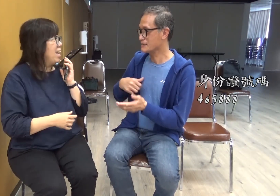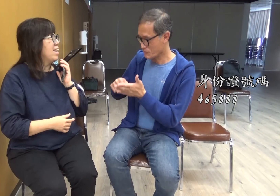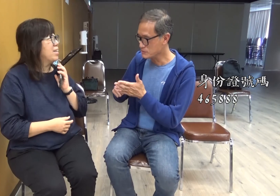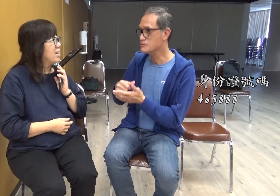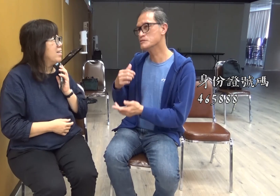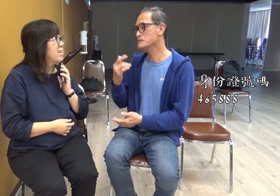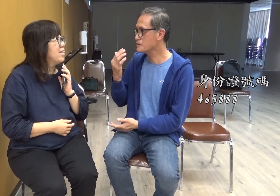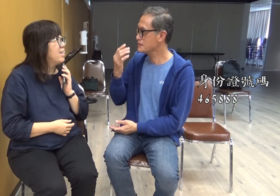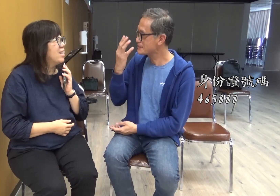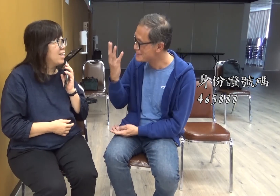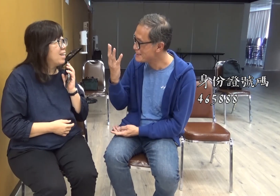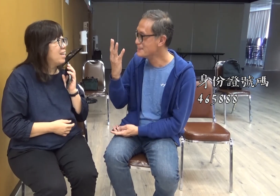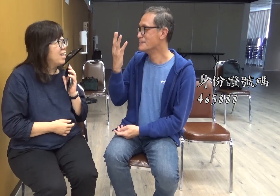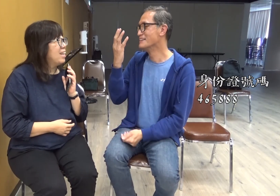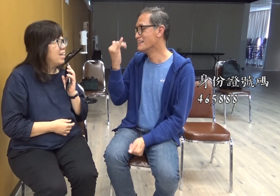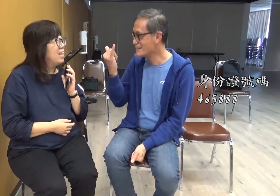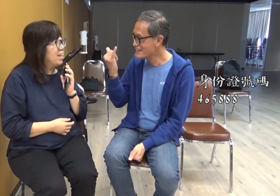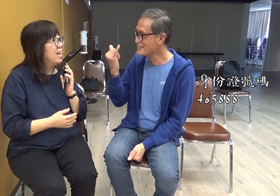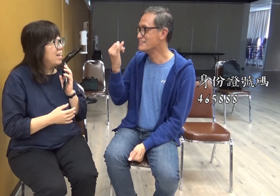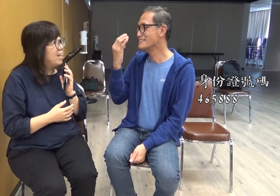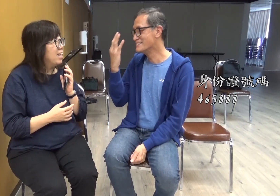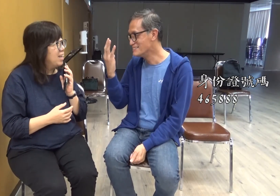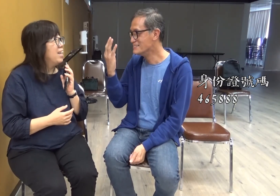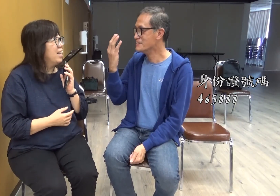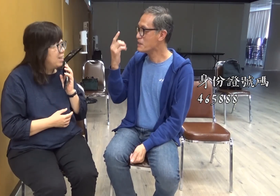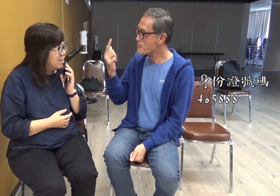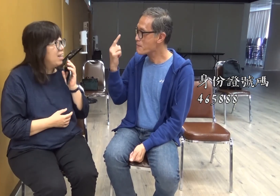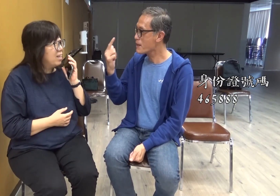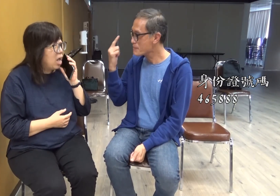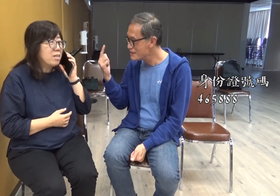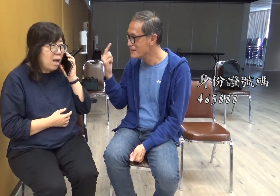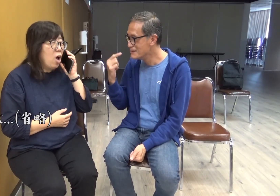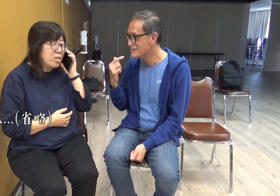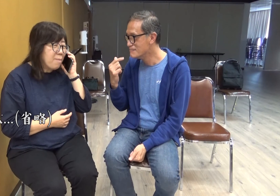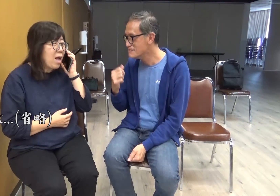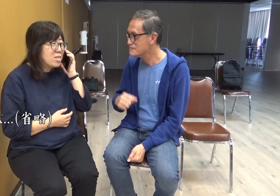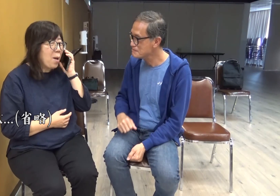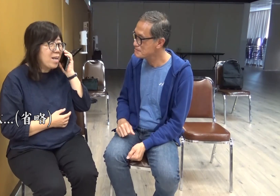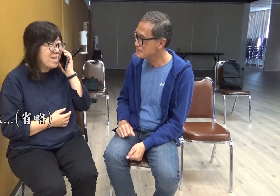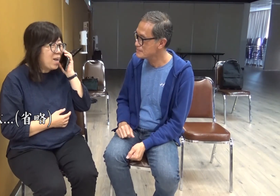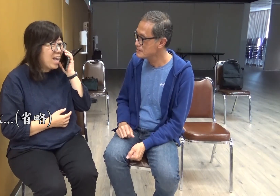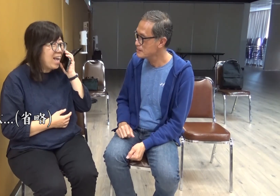My ID card number is 465888 XXXXX…(omitted)